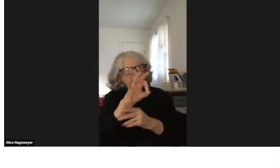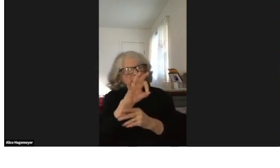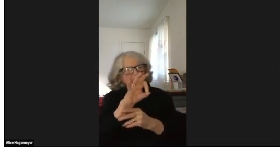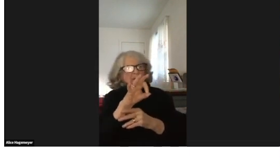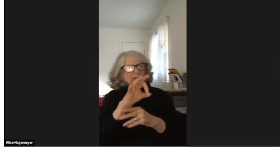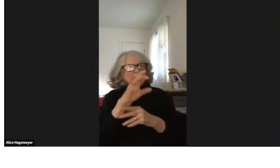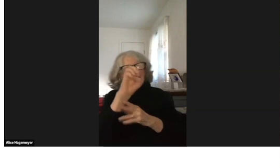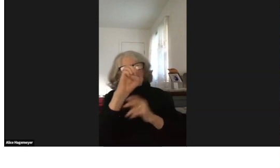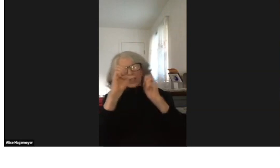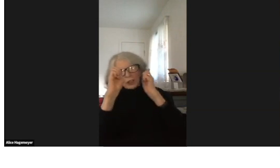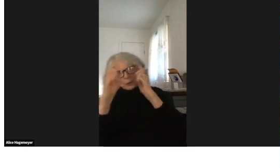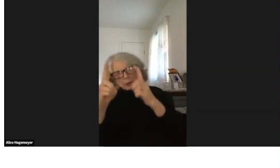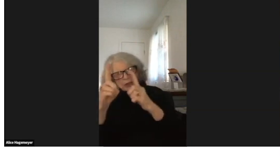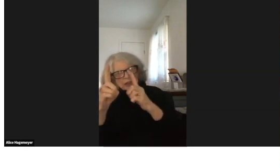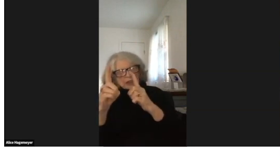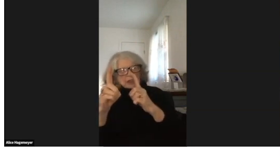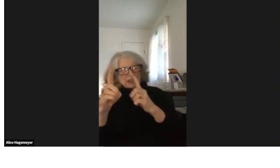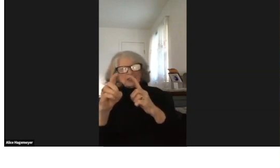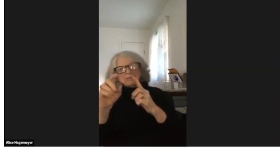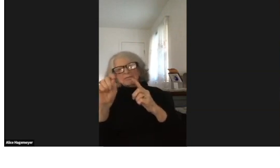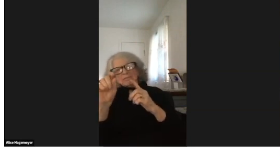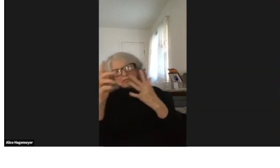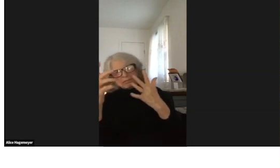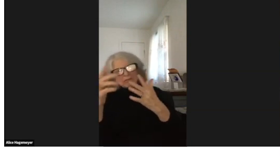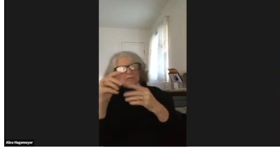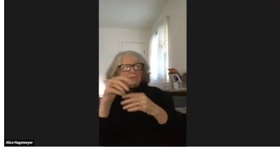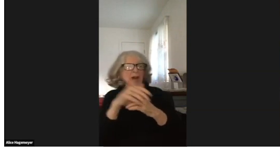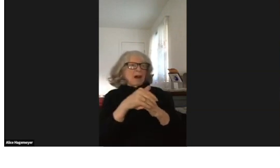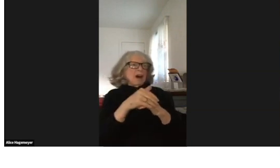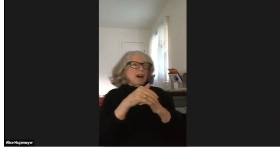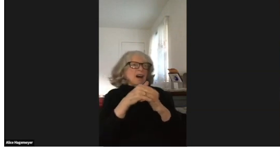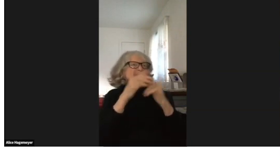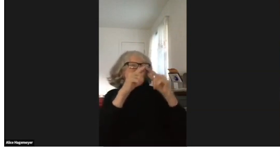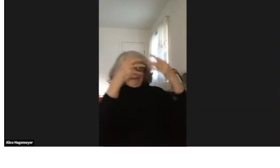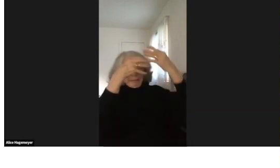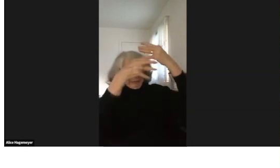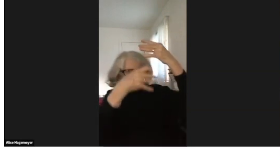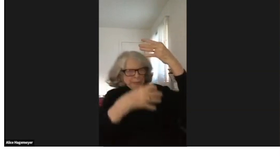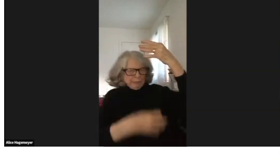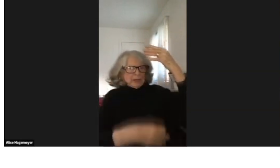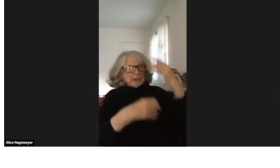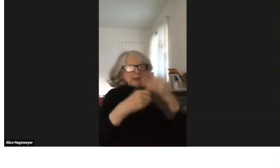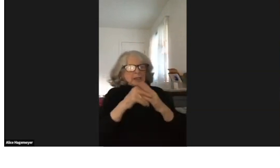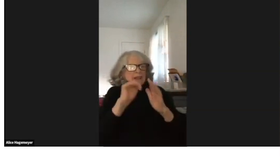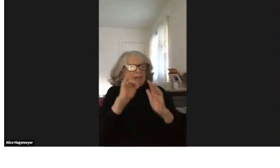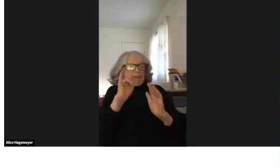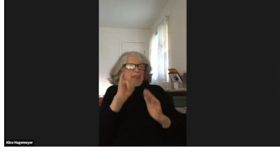The deaf of education.